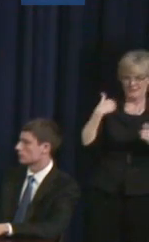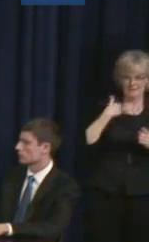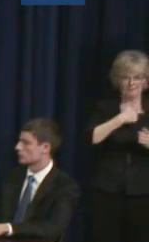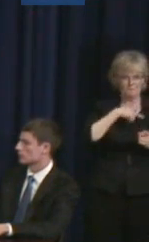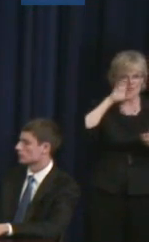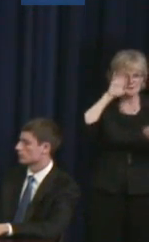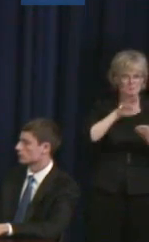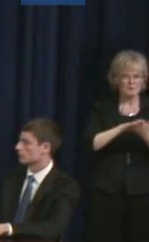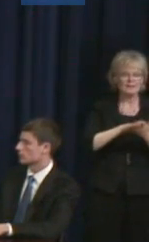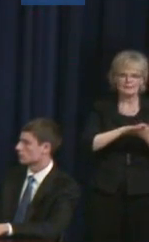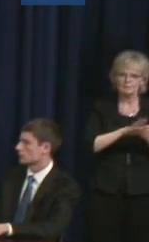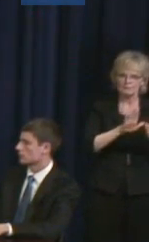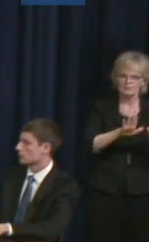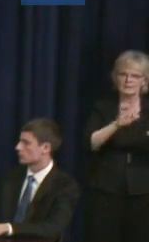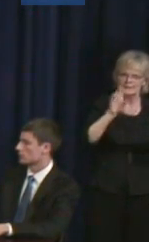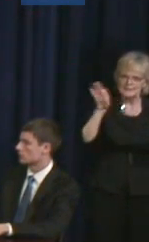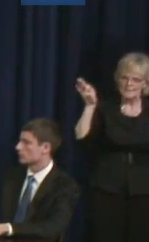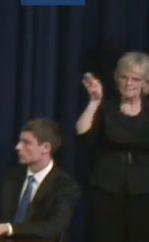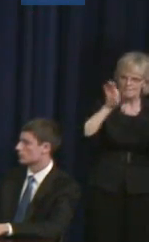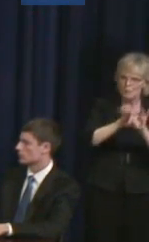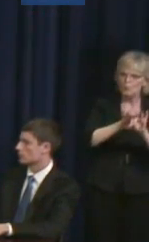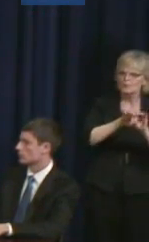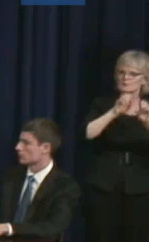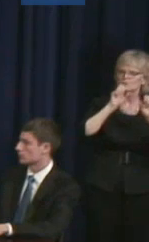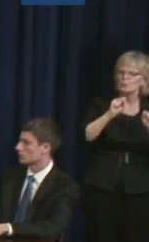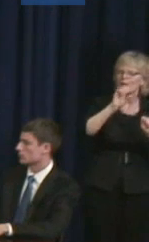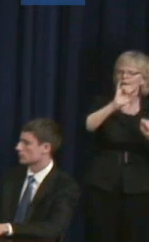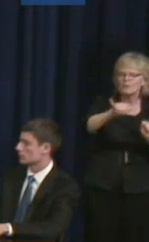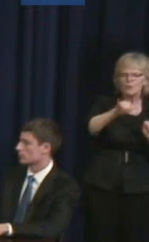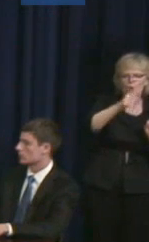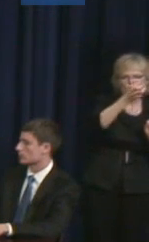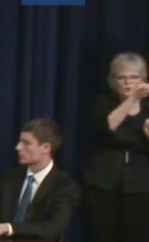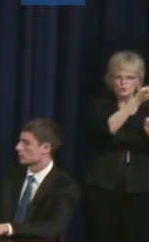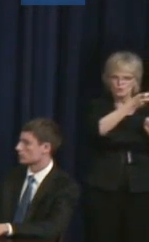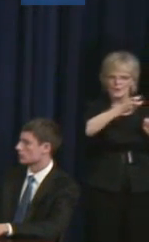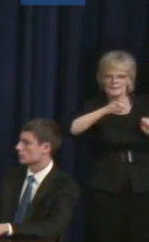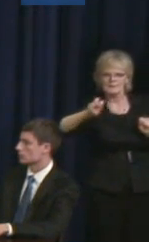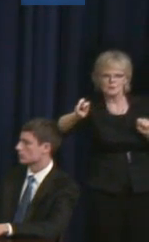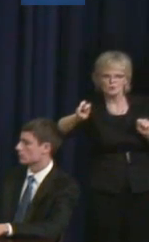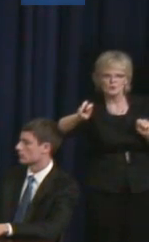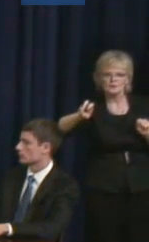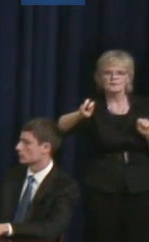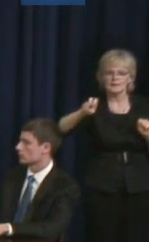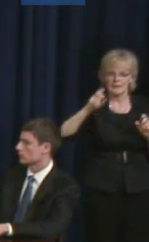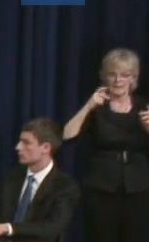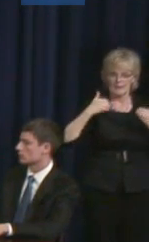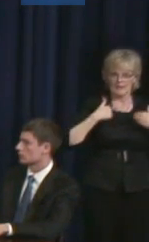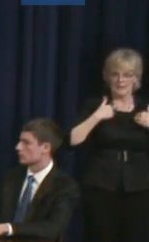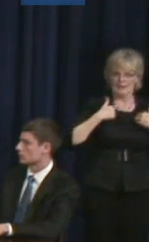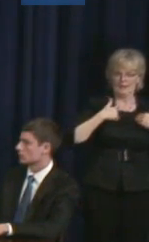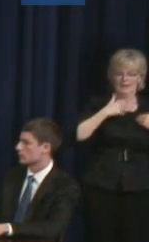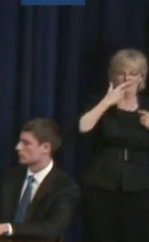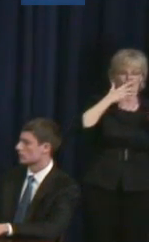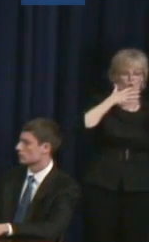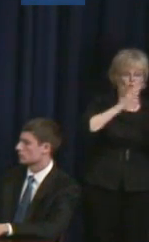It's really important to be able to make these transitions, so that as individuals are becoming older like your son -- Dilshad Ali: Exactly.